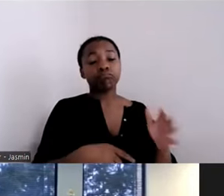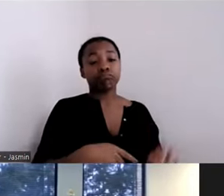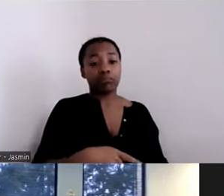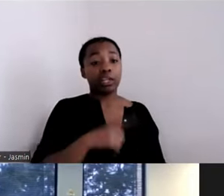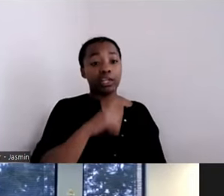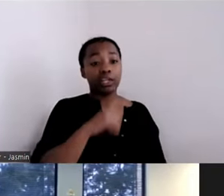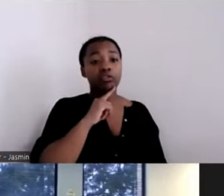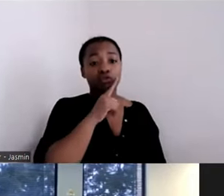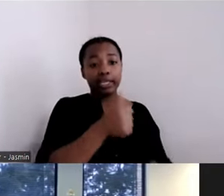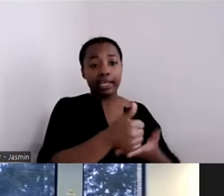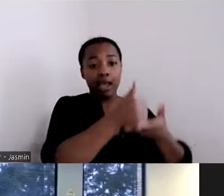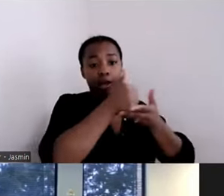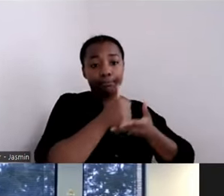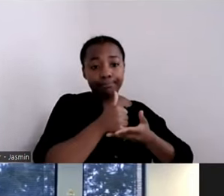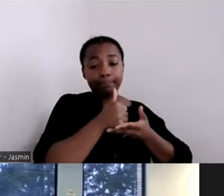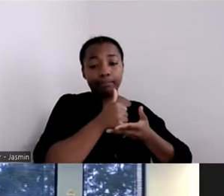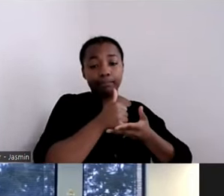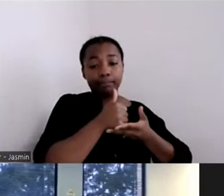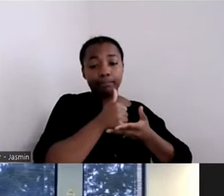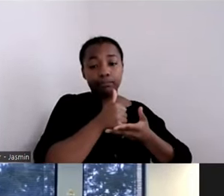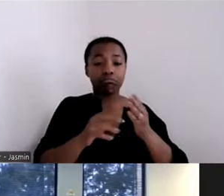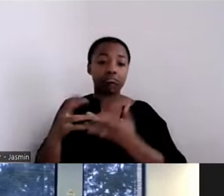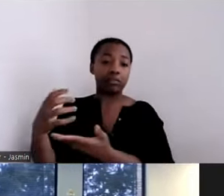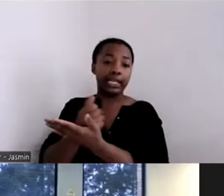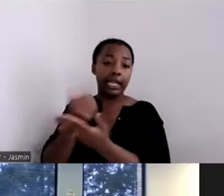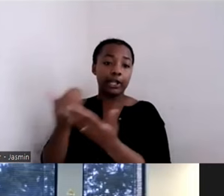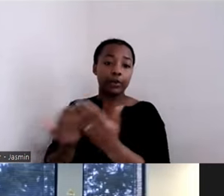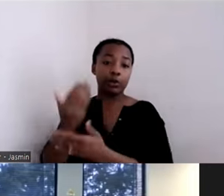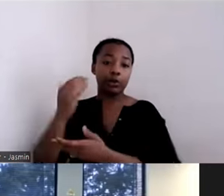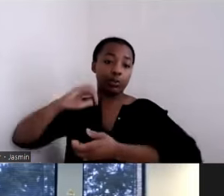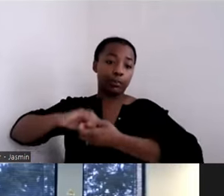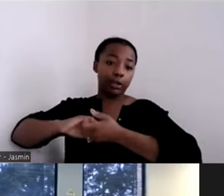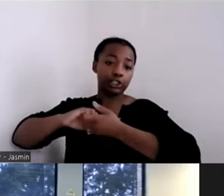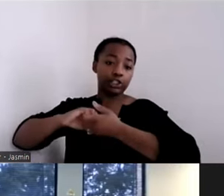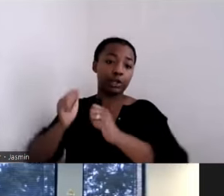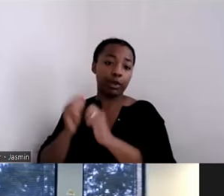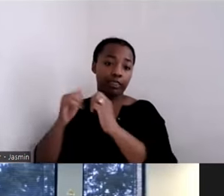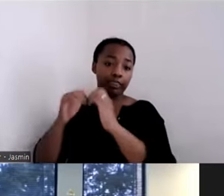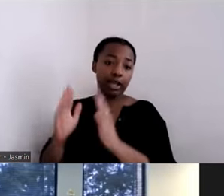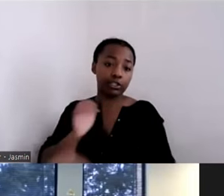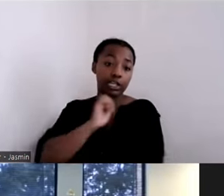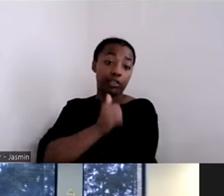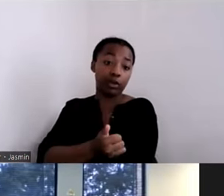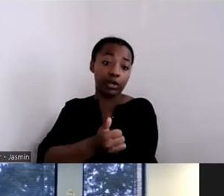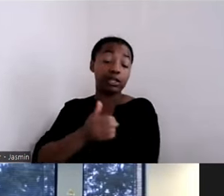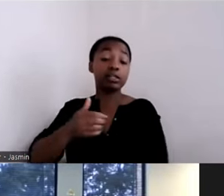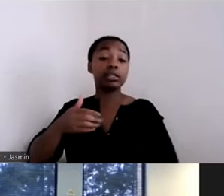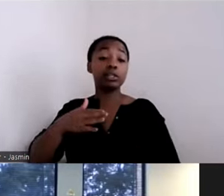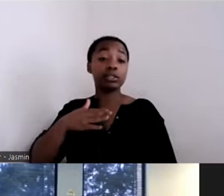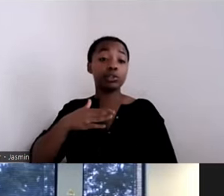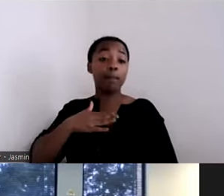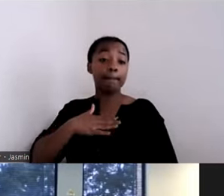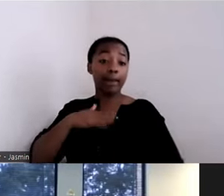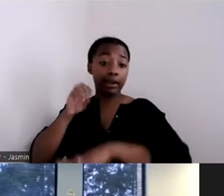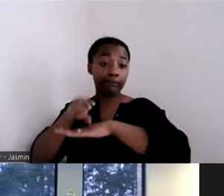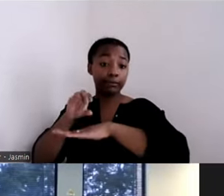partnerships with the housing authorities. So my advice is, if you're looking to start someplace, start with your housing